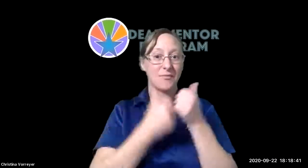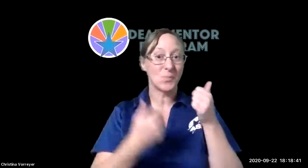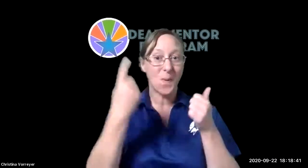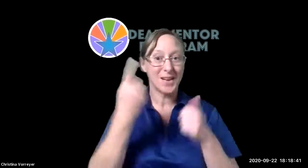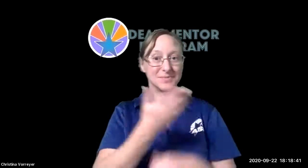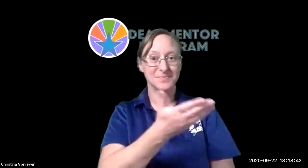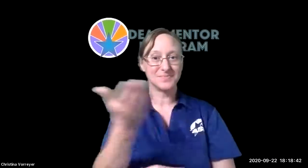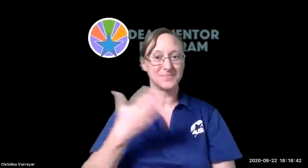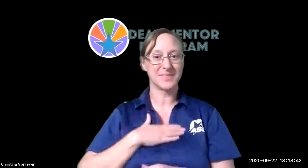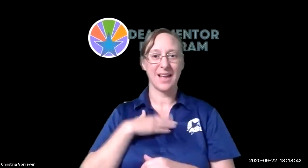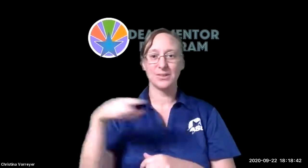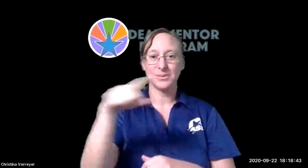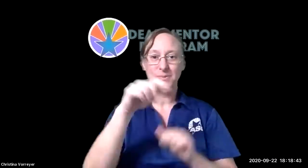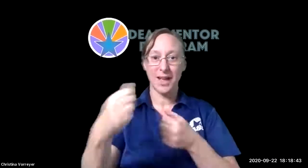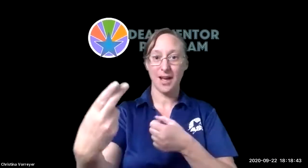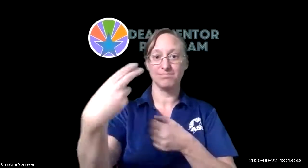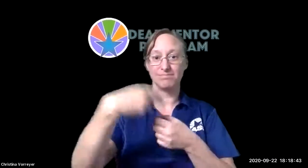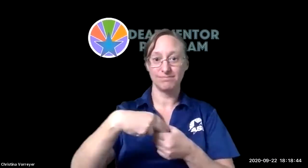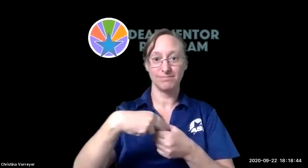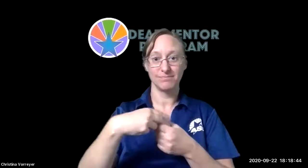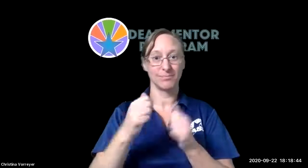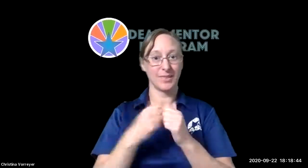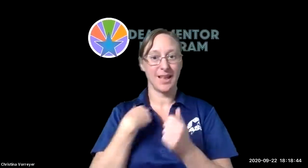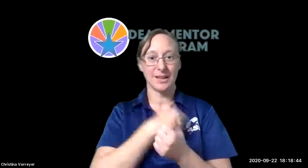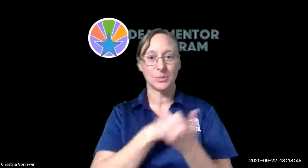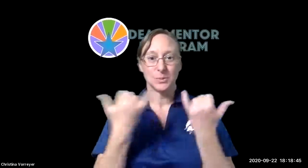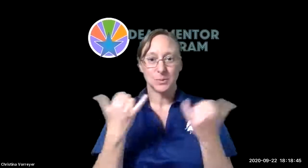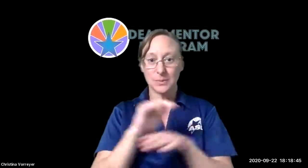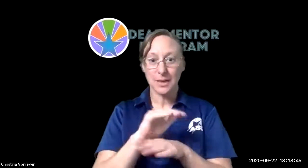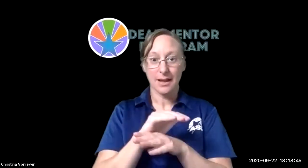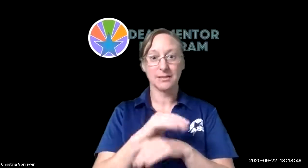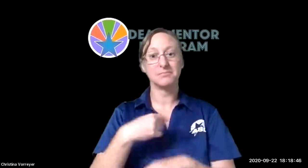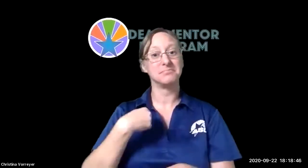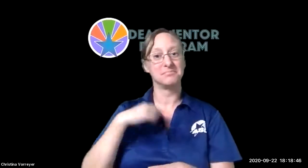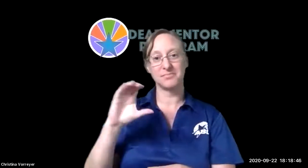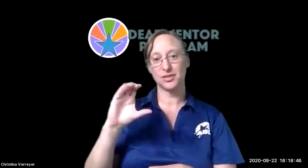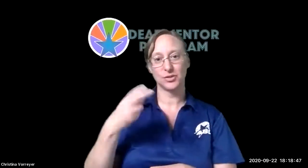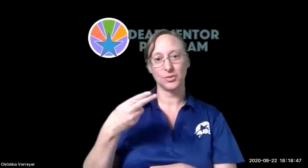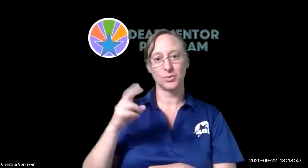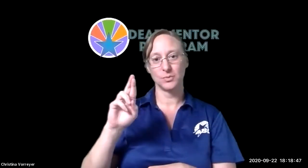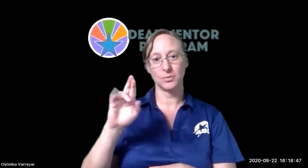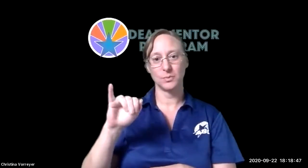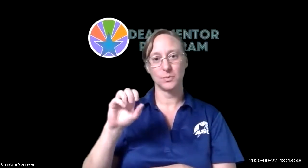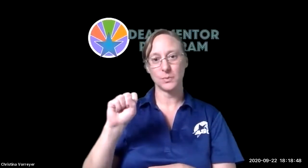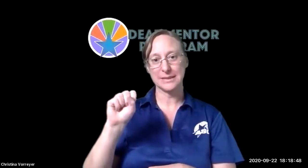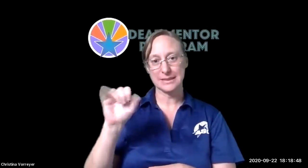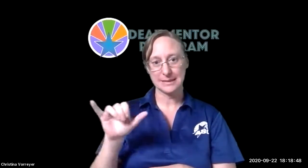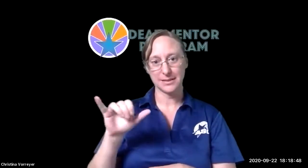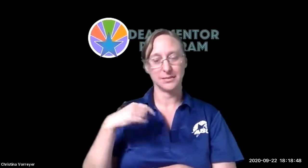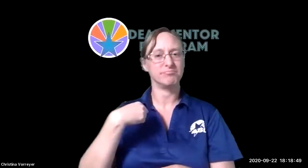hi everyone i'm happy you were able to